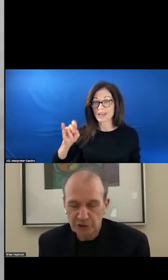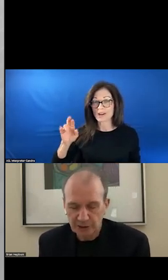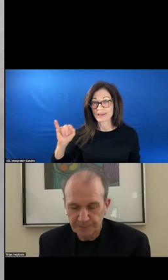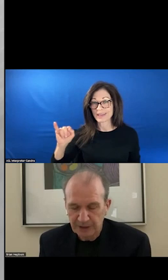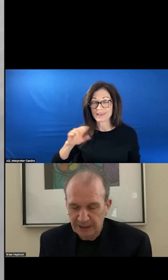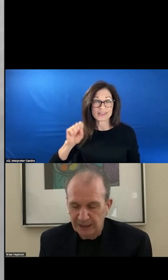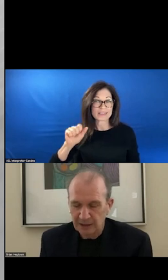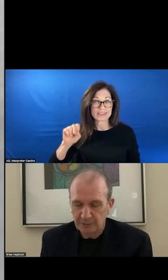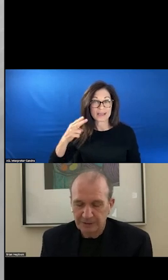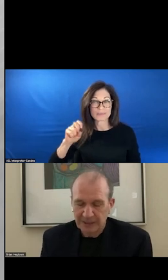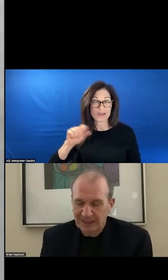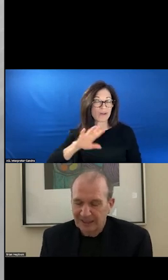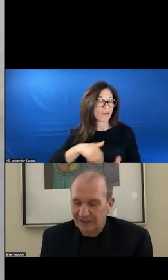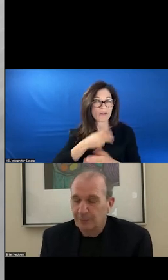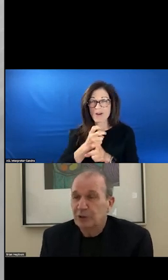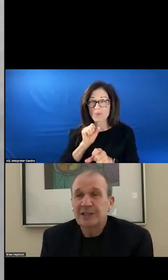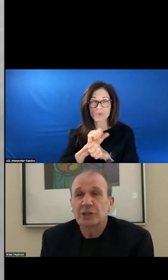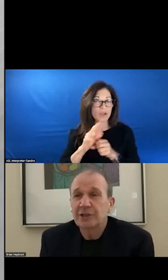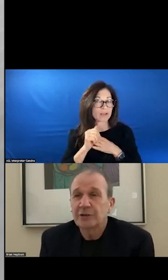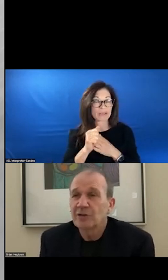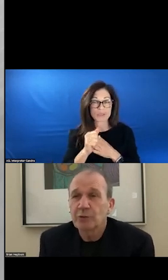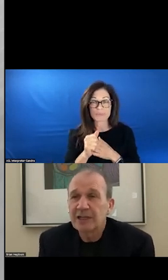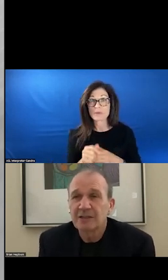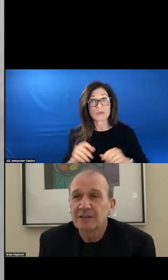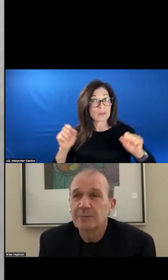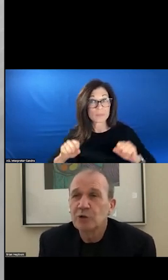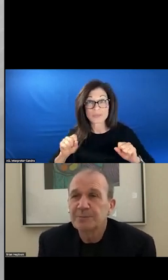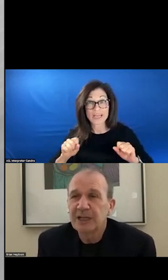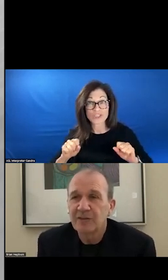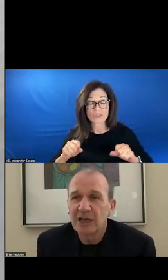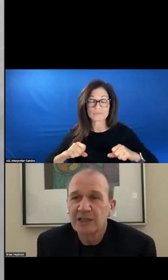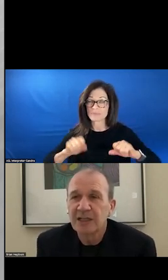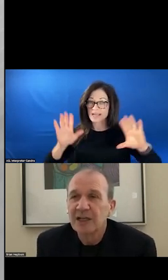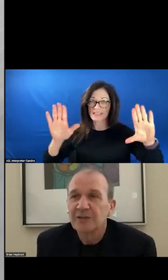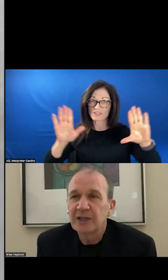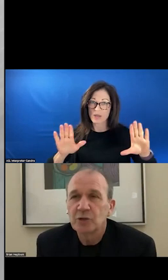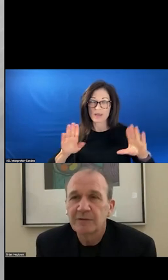LEADERSHIP. THE POTENTIAL HERE IS GREAT AND THE MOVEMENT IS ON AND THANK YOU